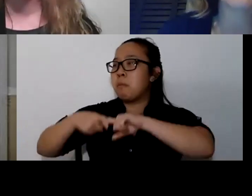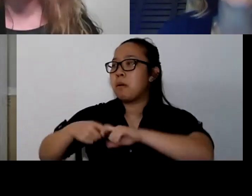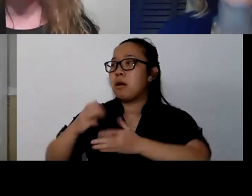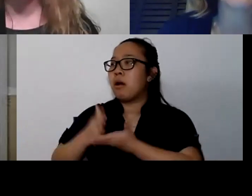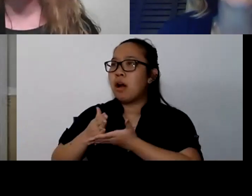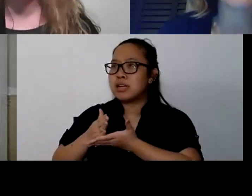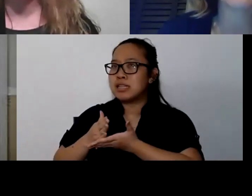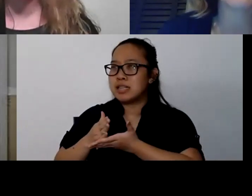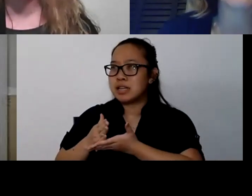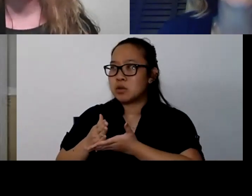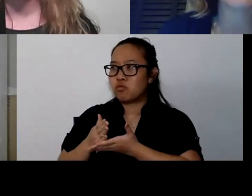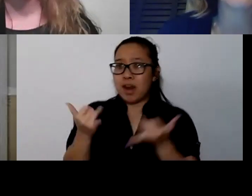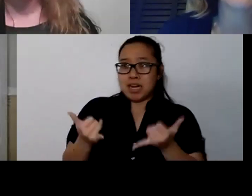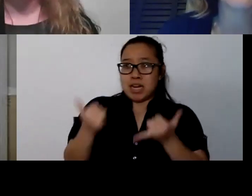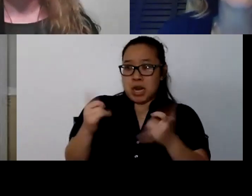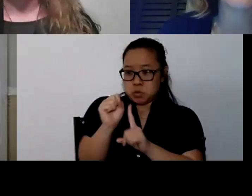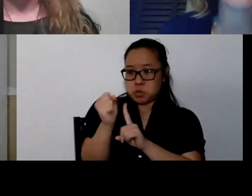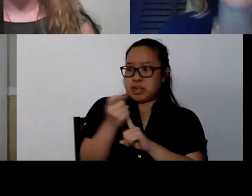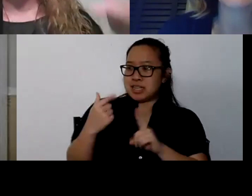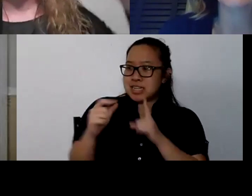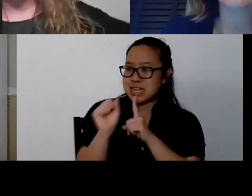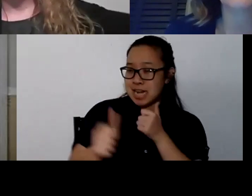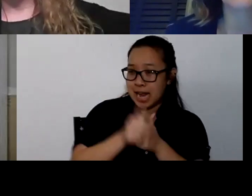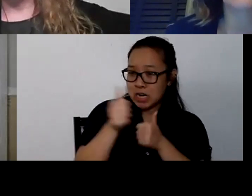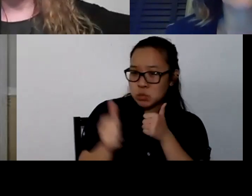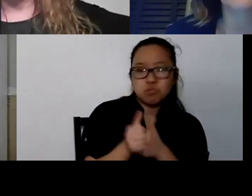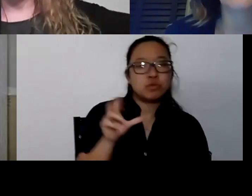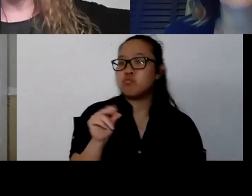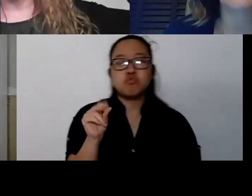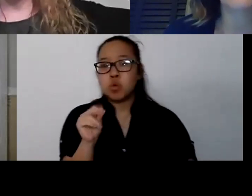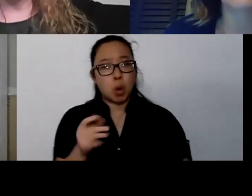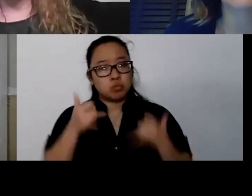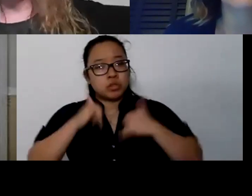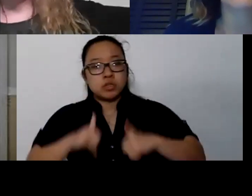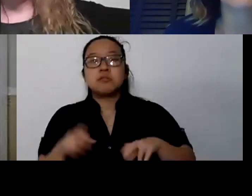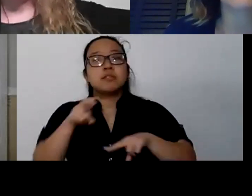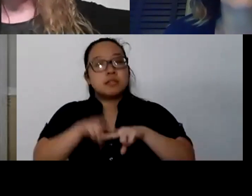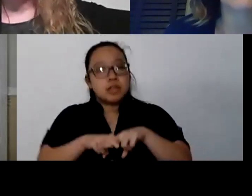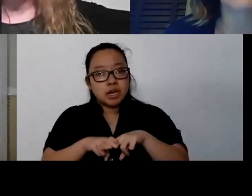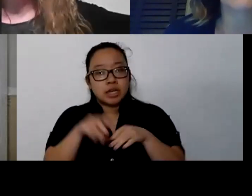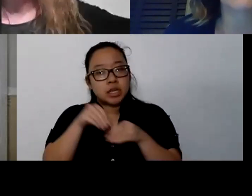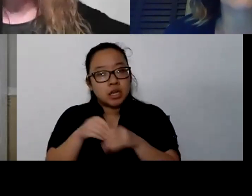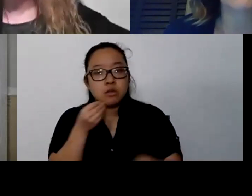Or am I okay right now?" When we get into what we call as hyper state of arousal,